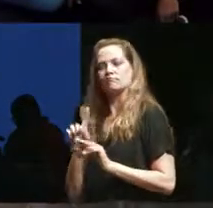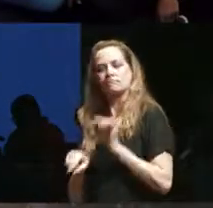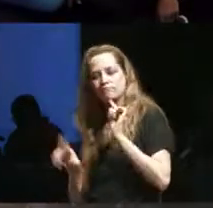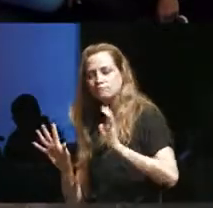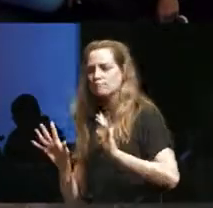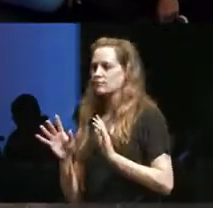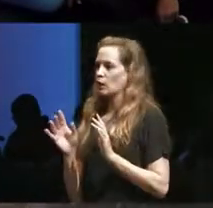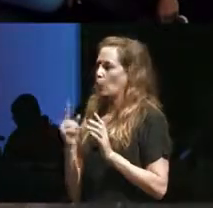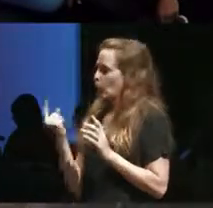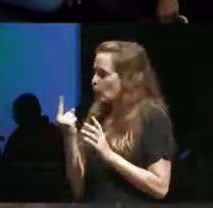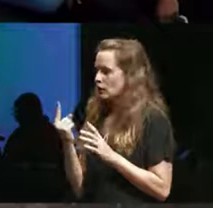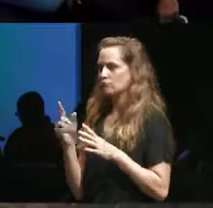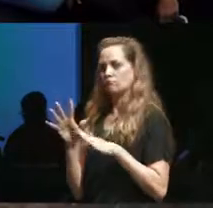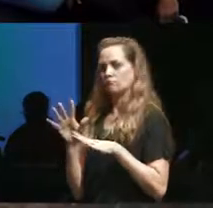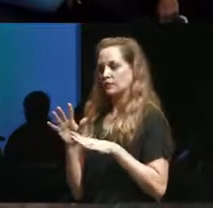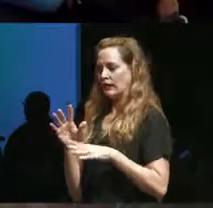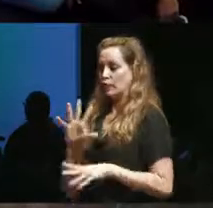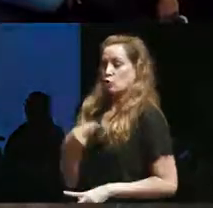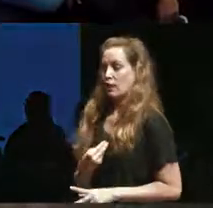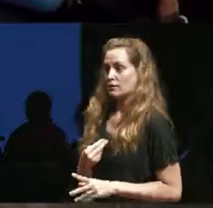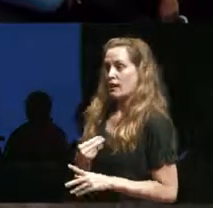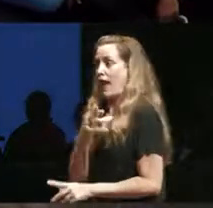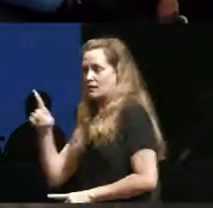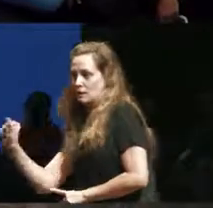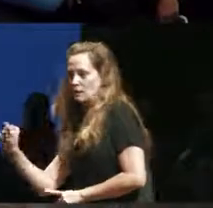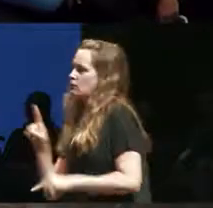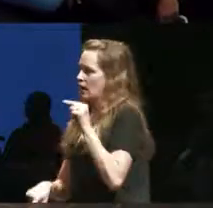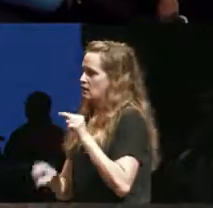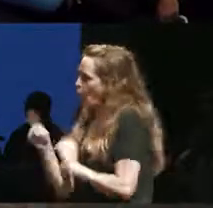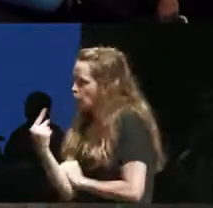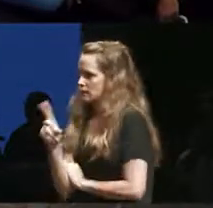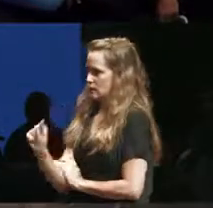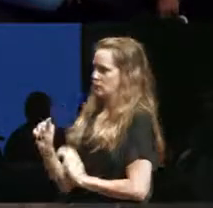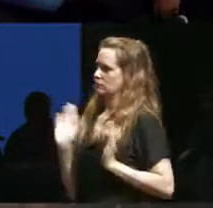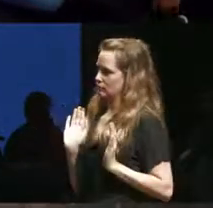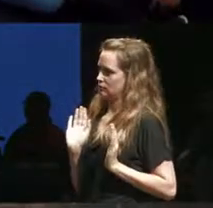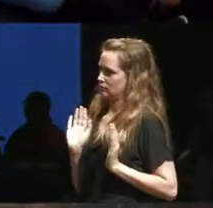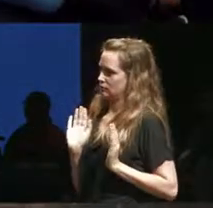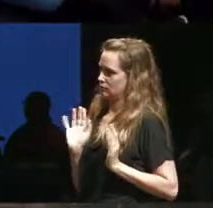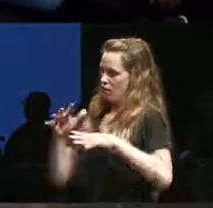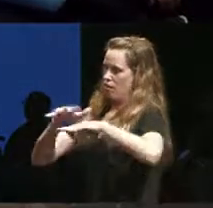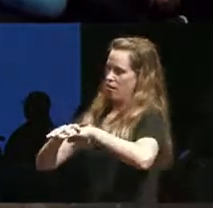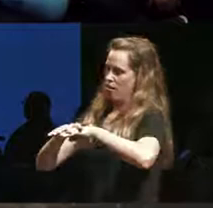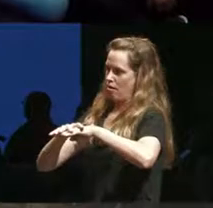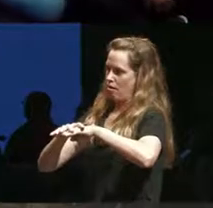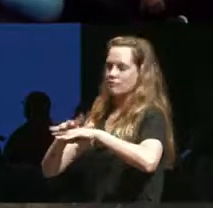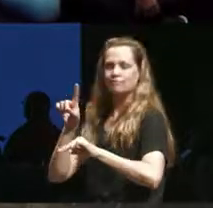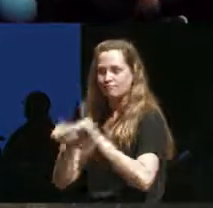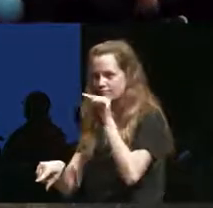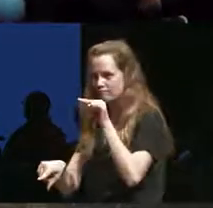that you know can can also be trans so if we leave theater I mean theatres